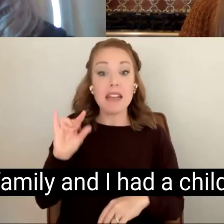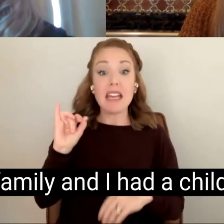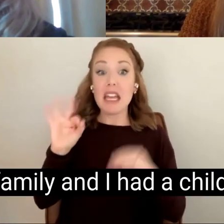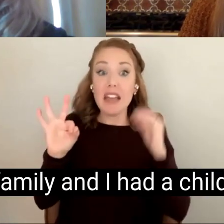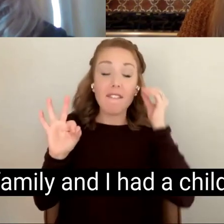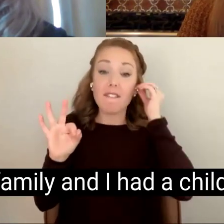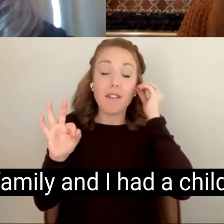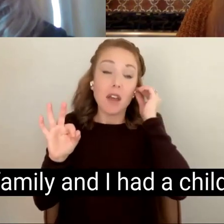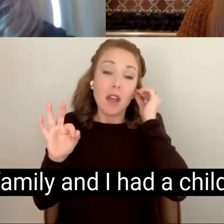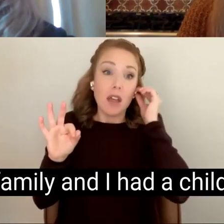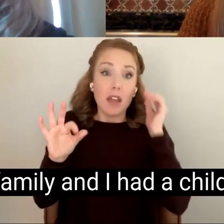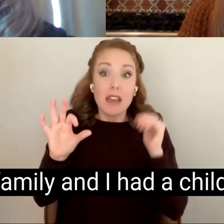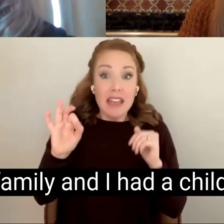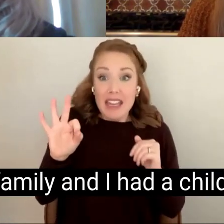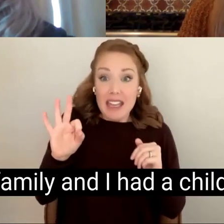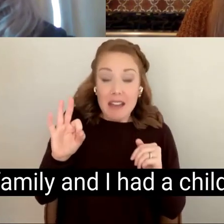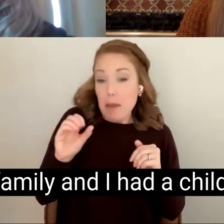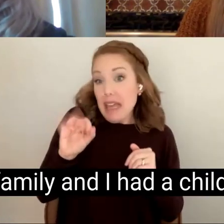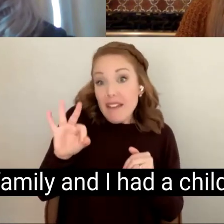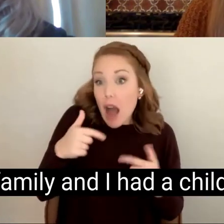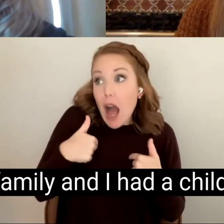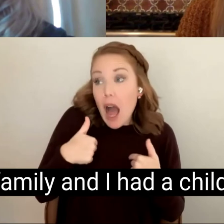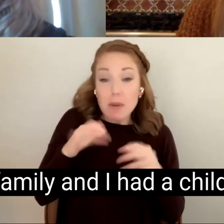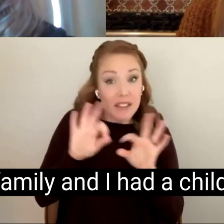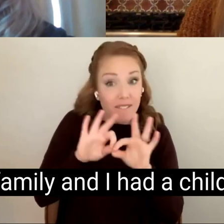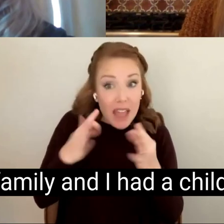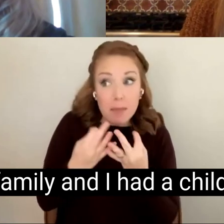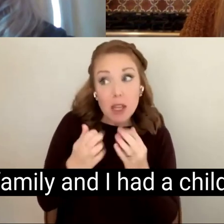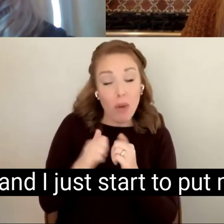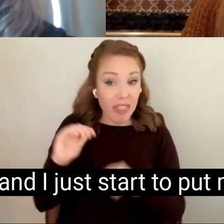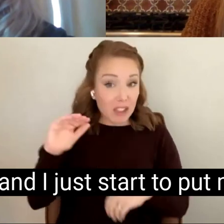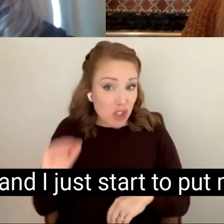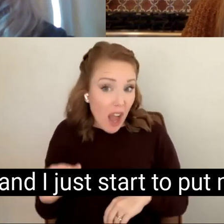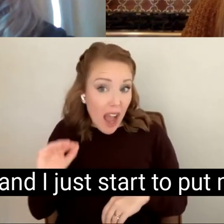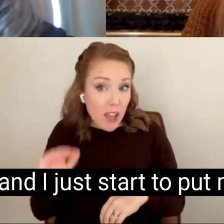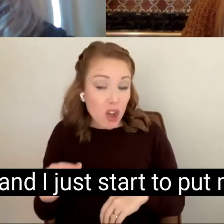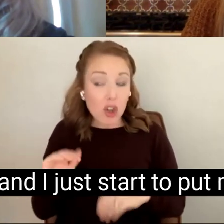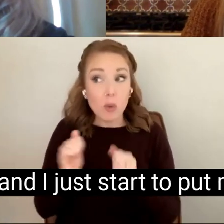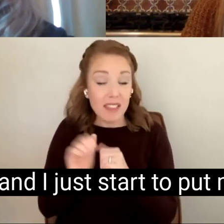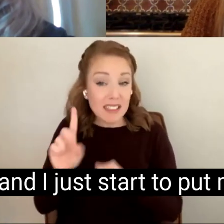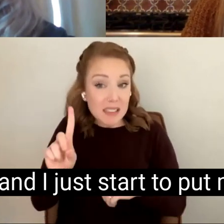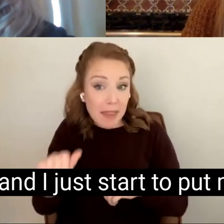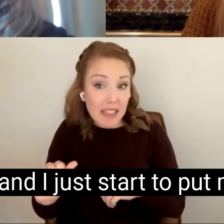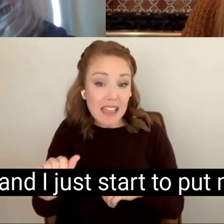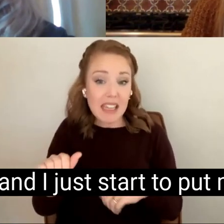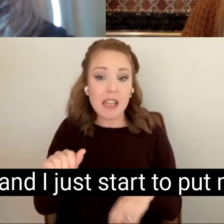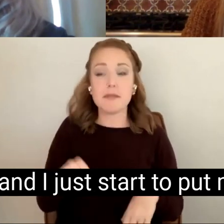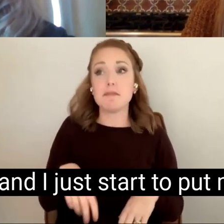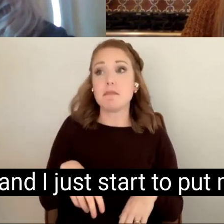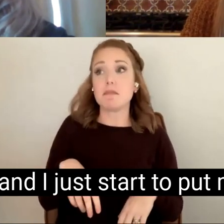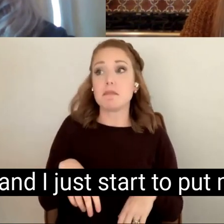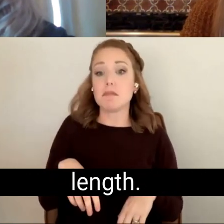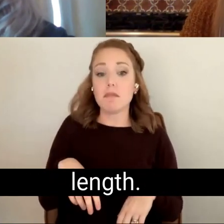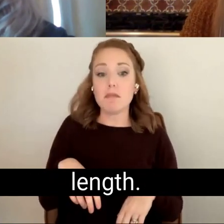I was a family and I had a child with a disability and I just start to put money in length.